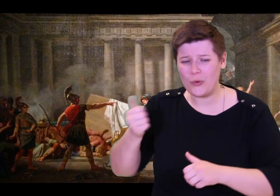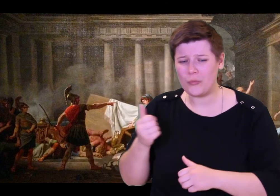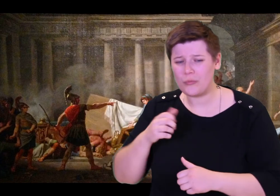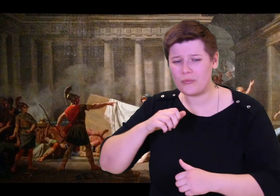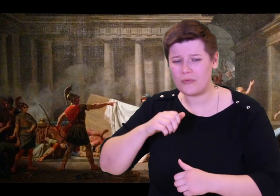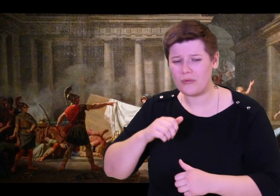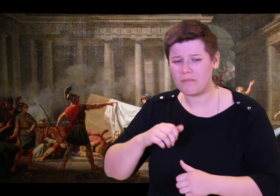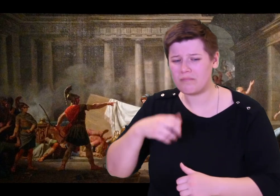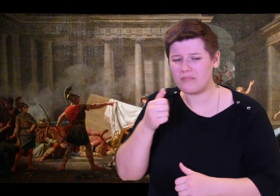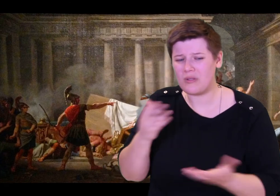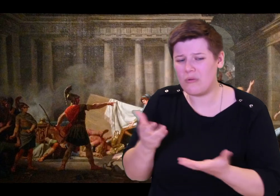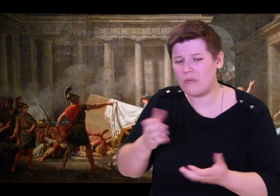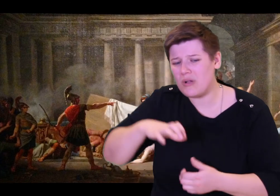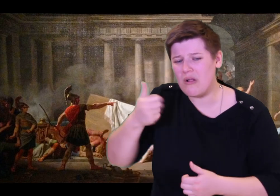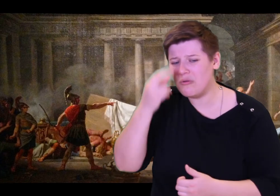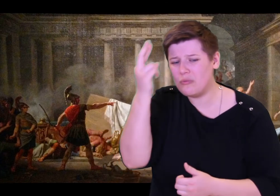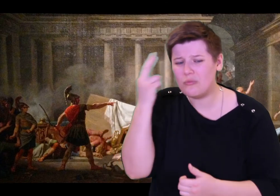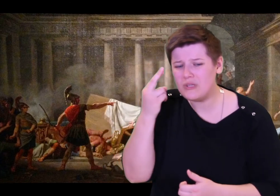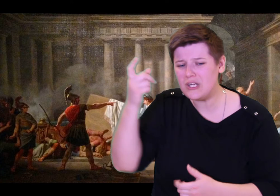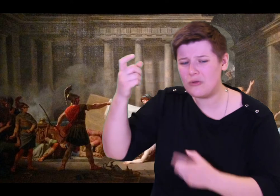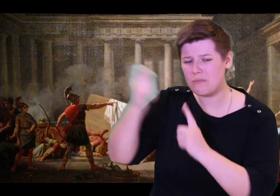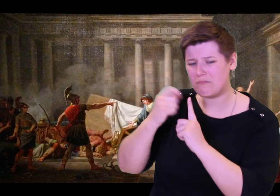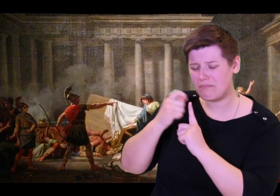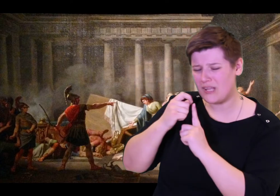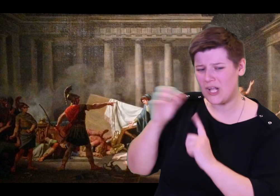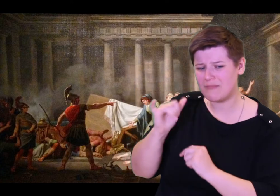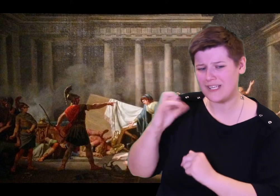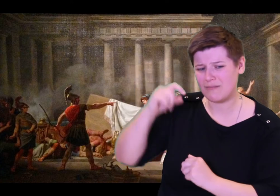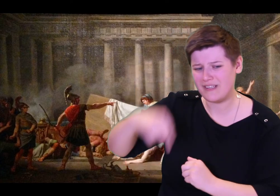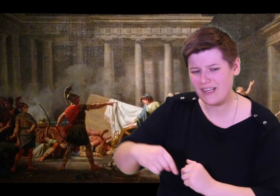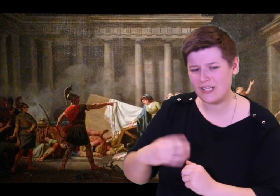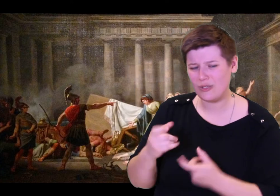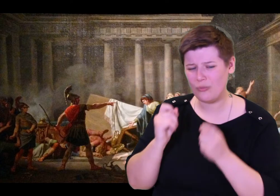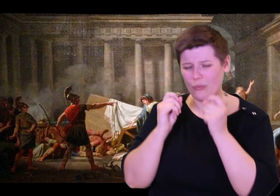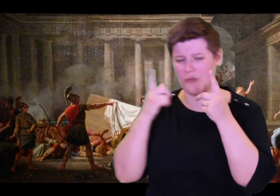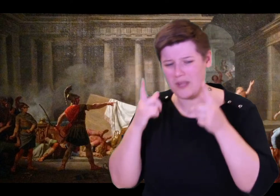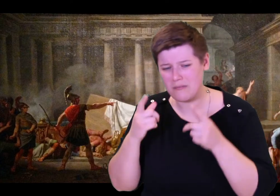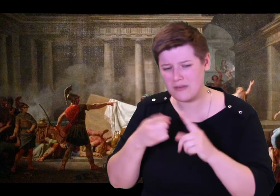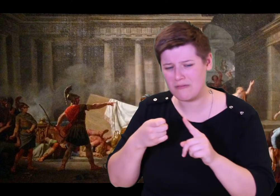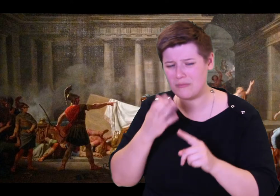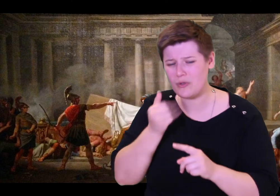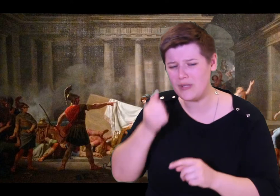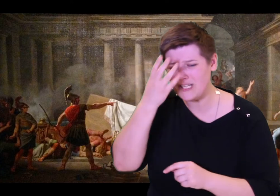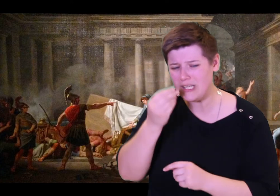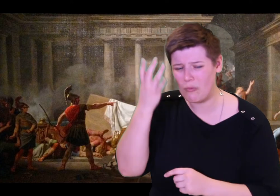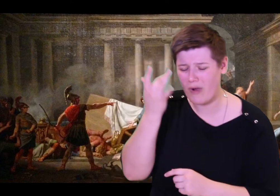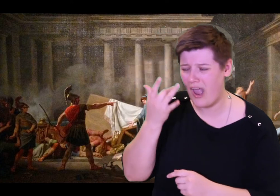you be mocking me like this, with silly stories, in my time of grief?